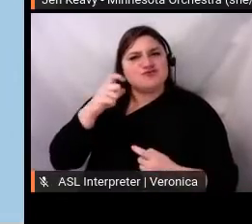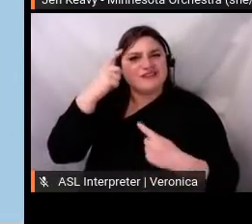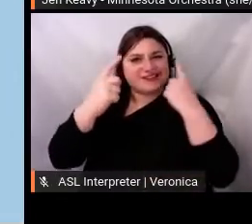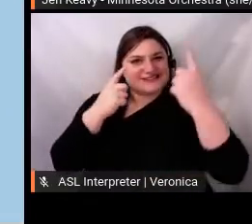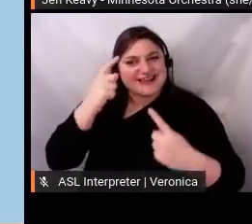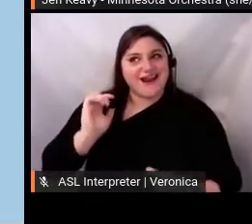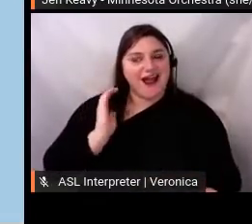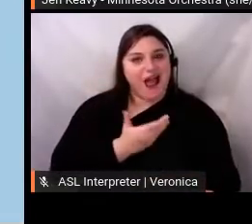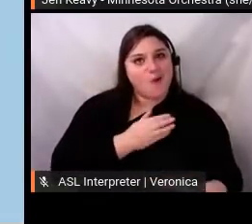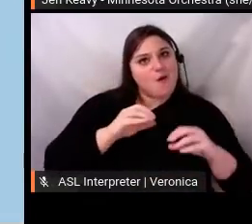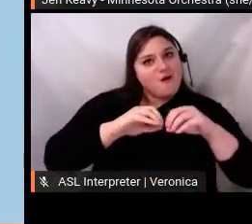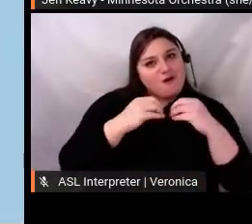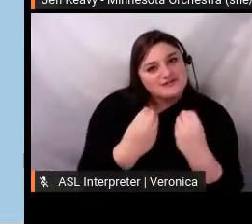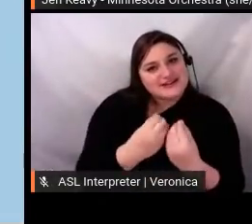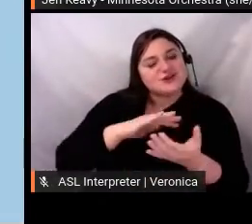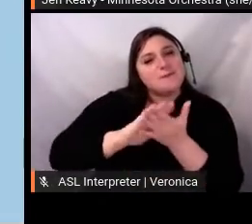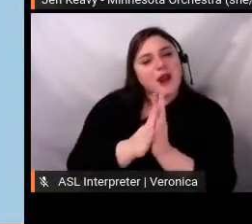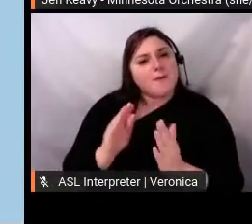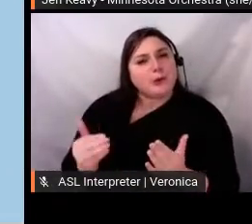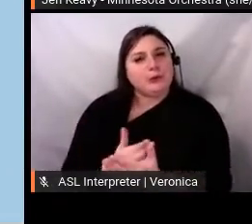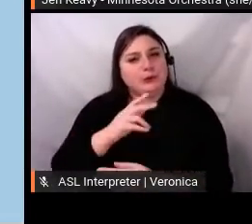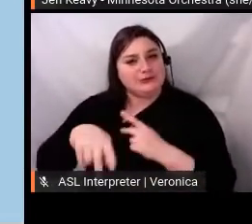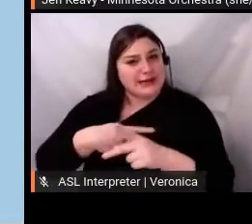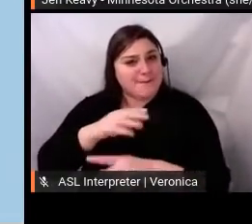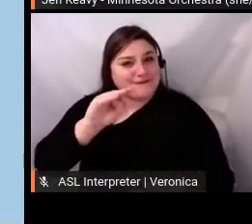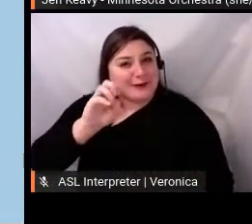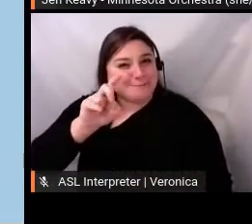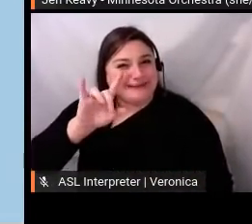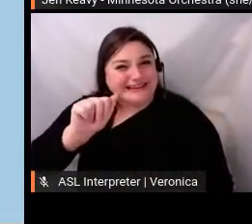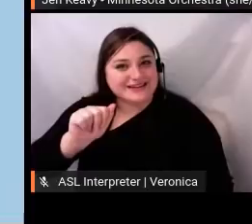effort to get off the ground. From concept to execution, we launched